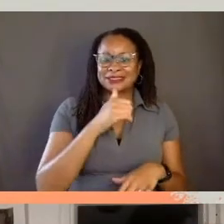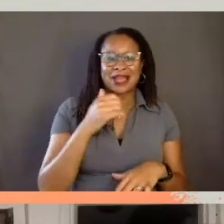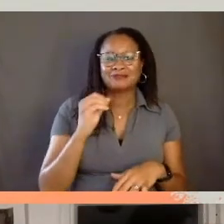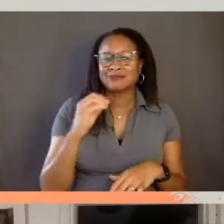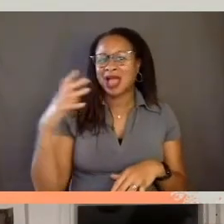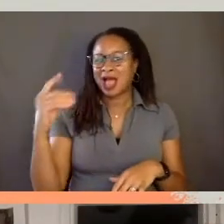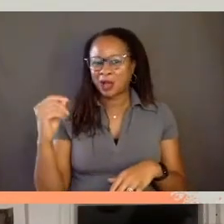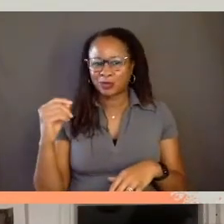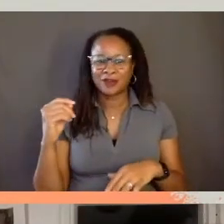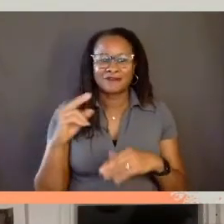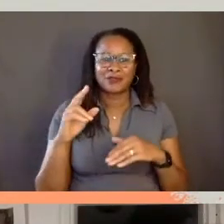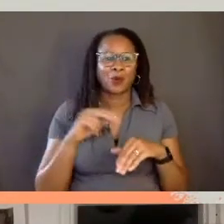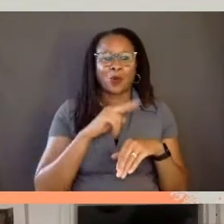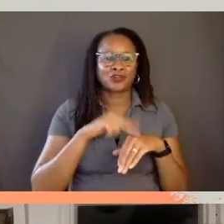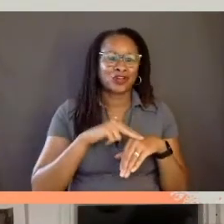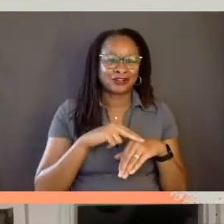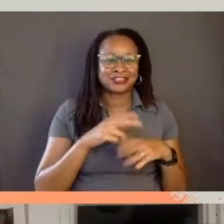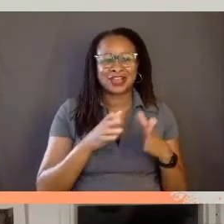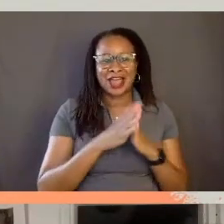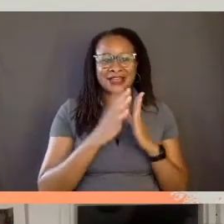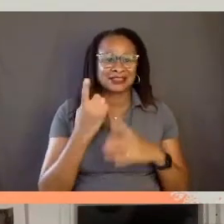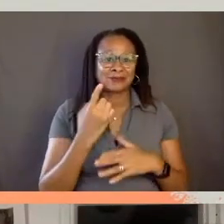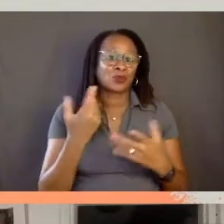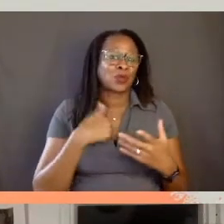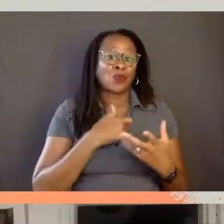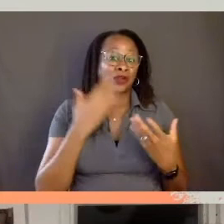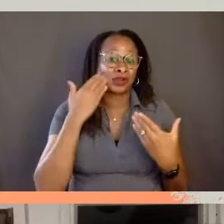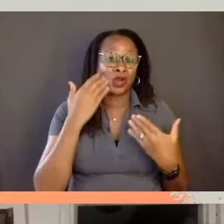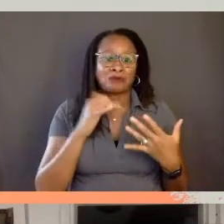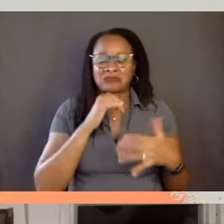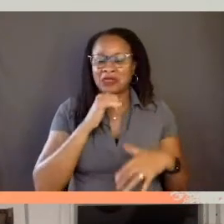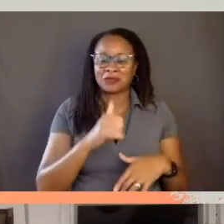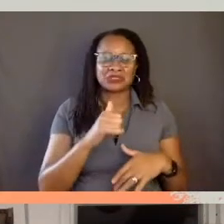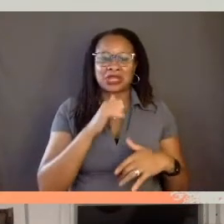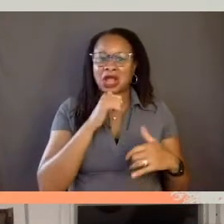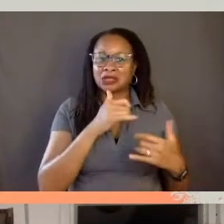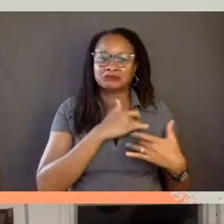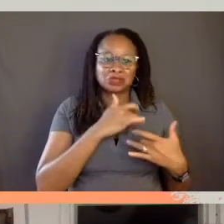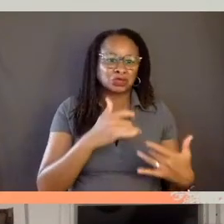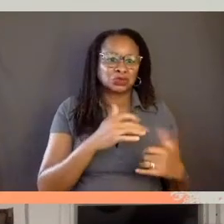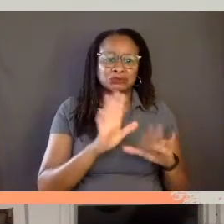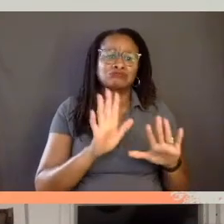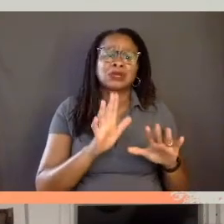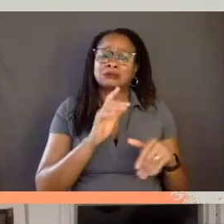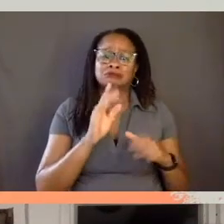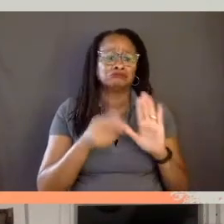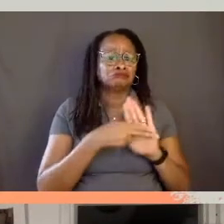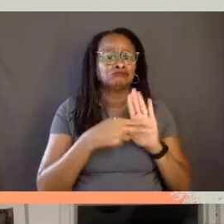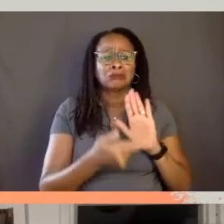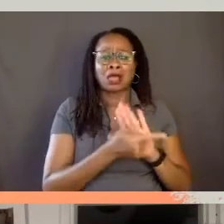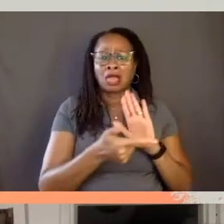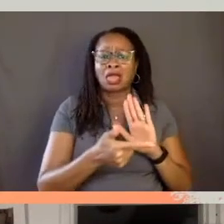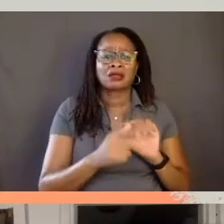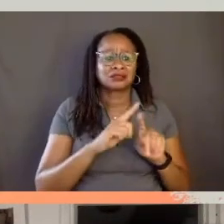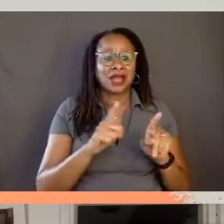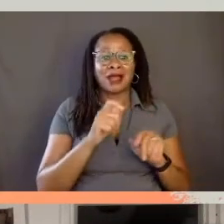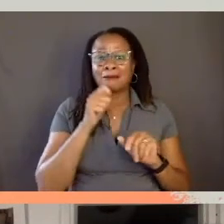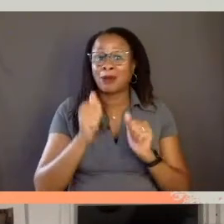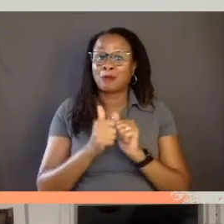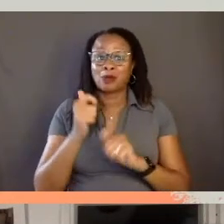to ask something that we might wanna find out, that was not unusual or taboo, but at the same time, most of the time, like all of us,